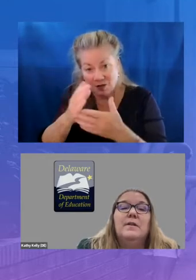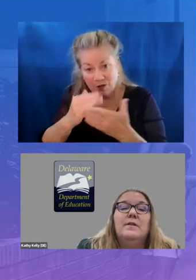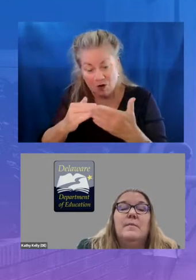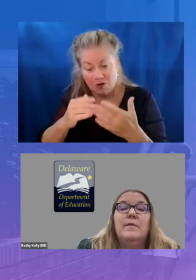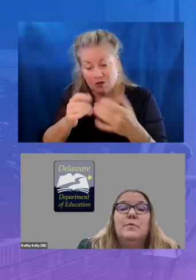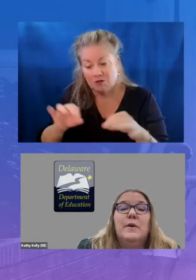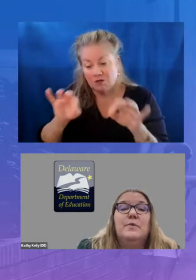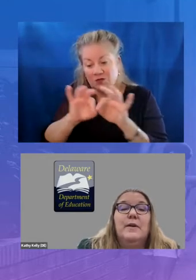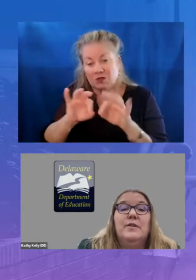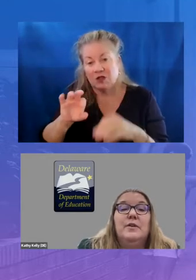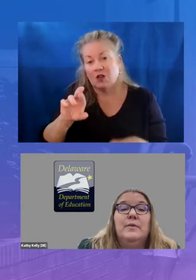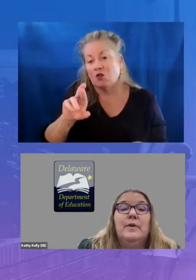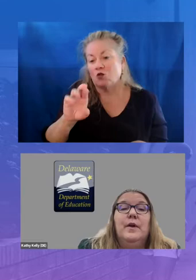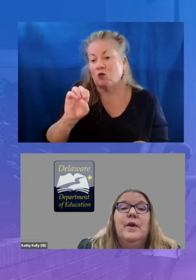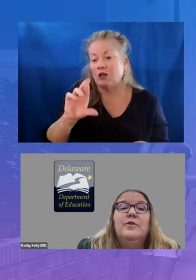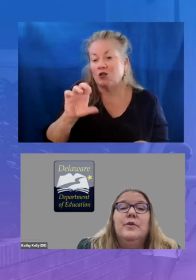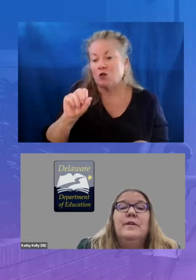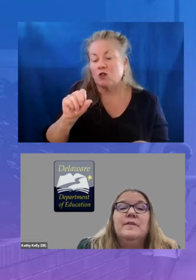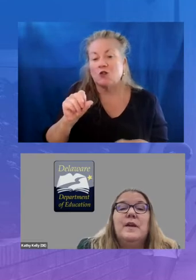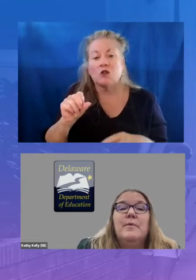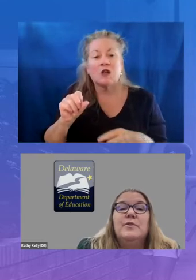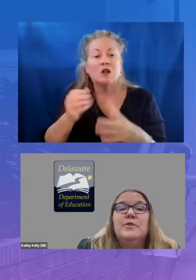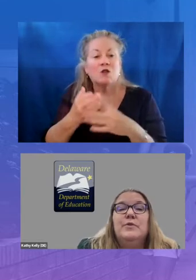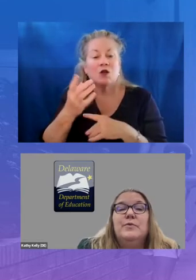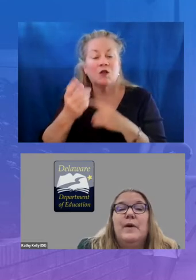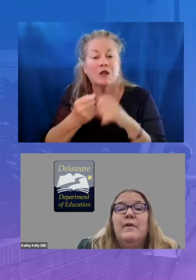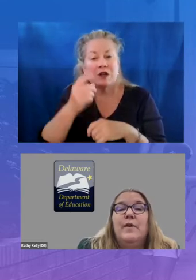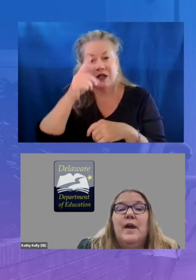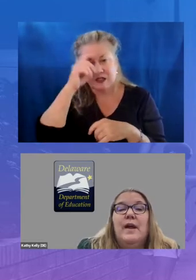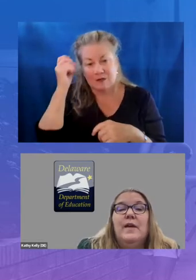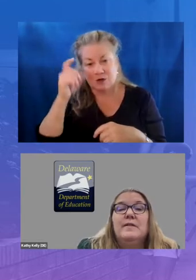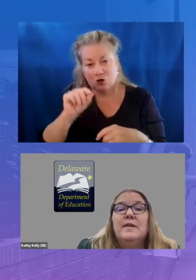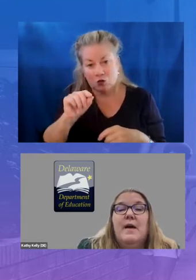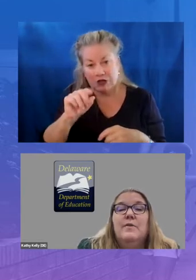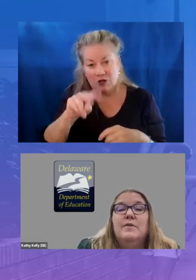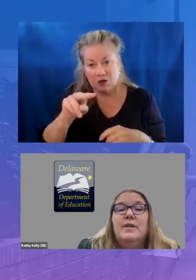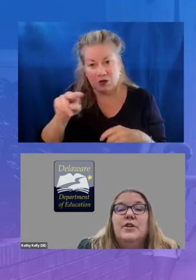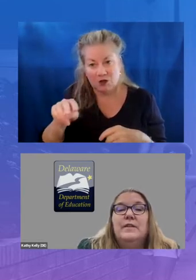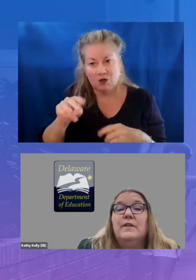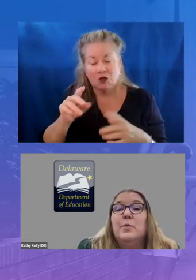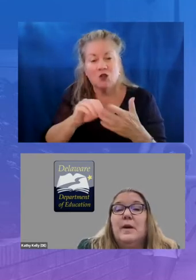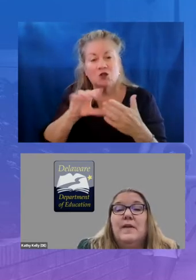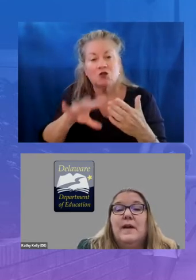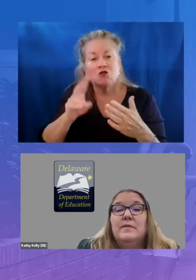the summer of 2022. during the summer students read over 9 000 hours and checked out 20 000